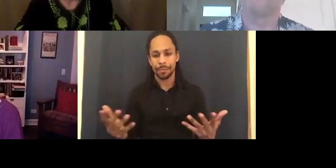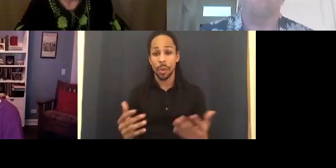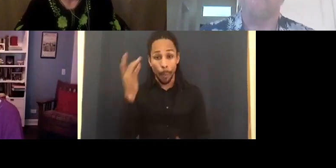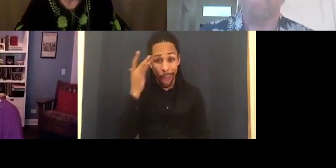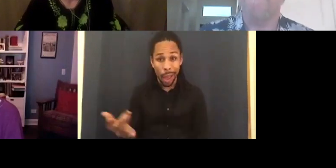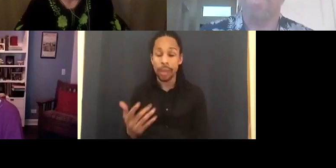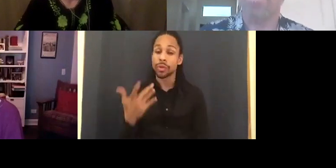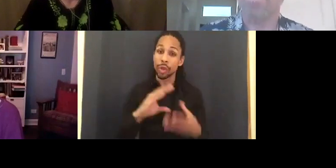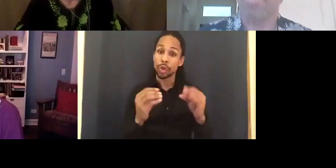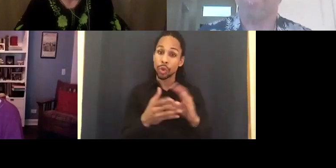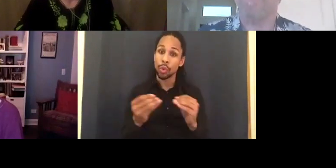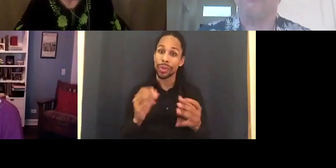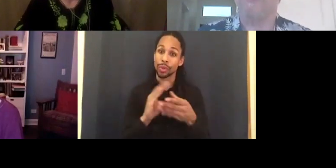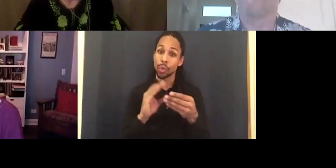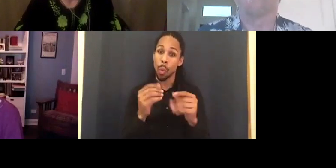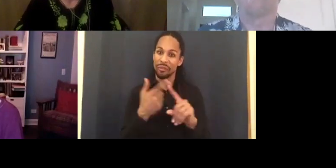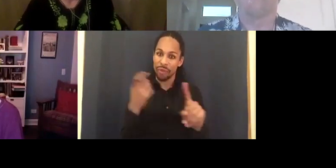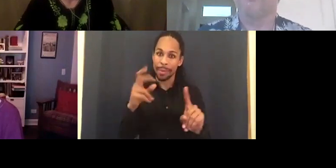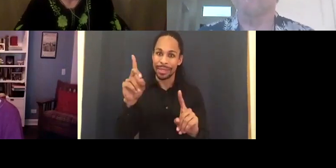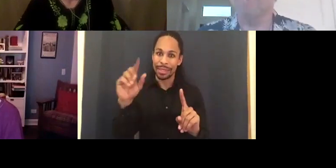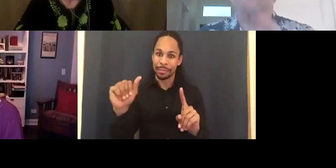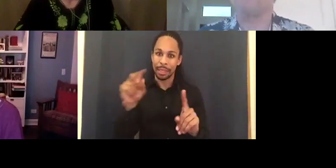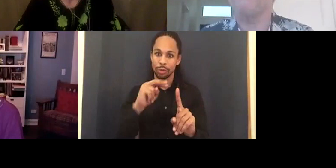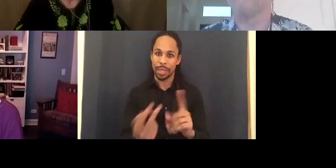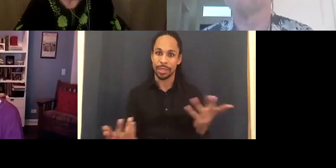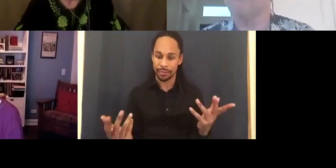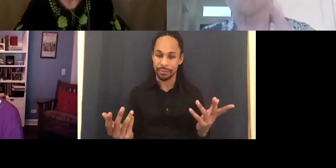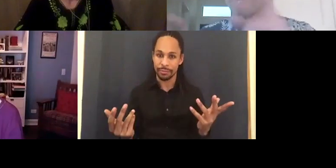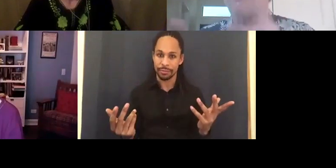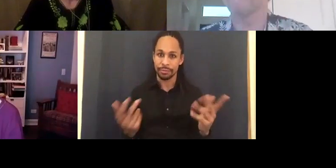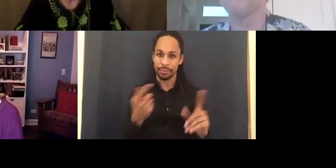disability perspective. I think that -- You'd start there with hiring disabled.